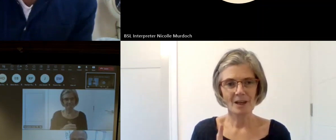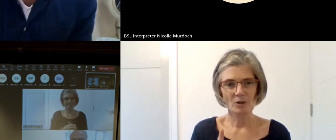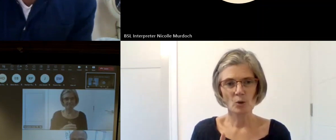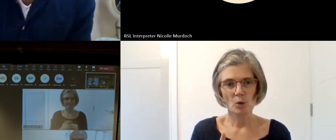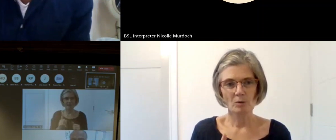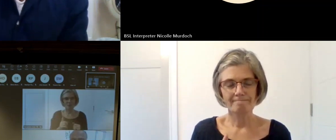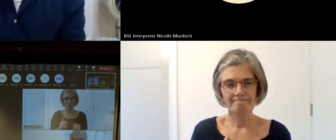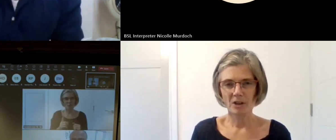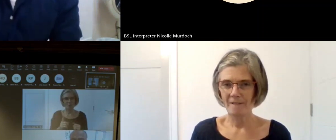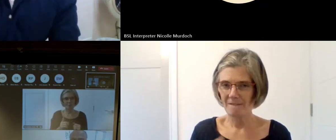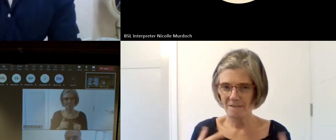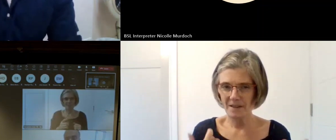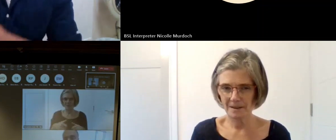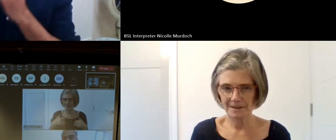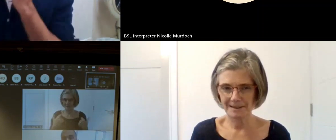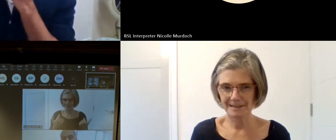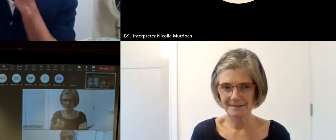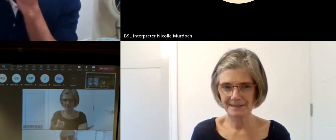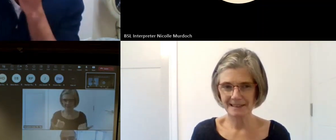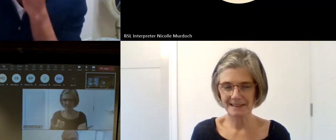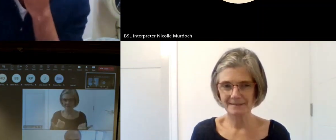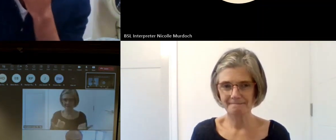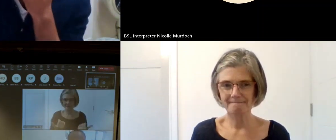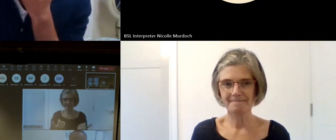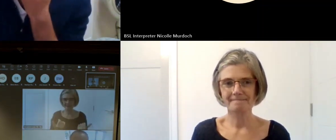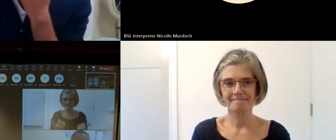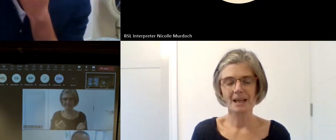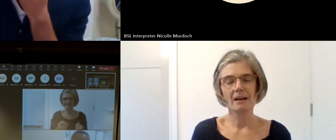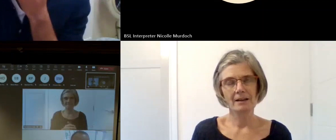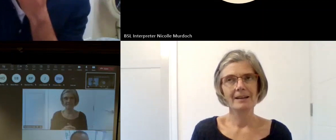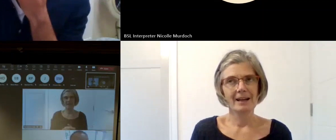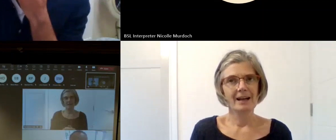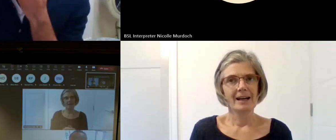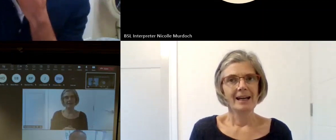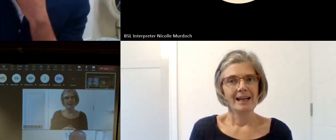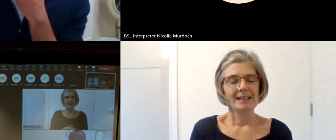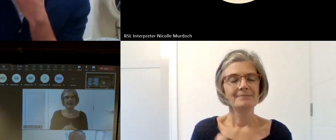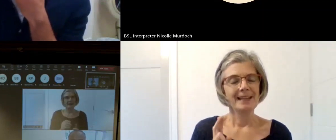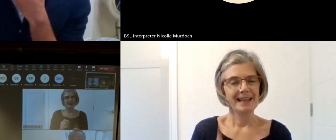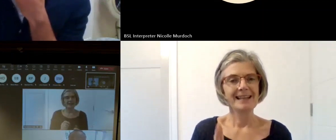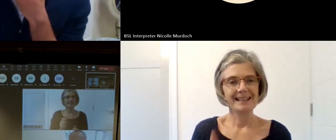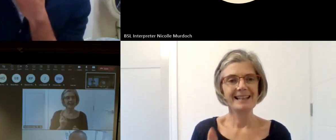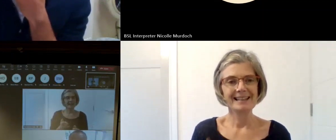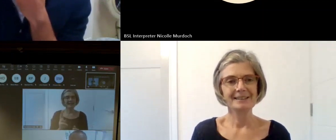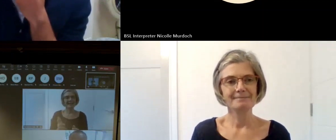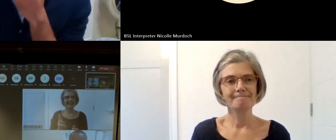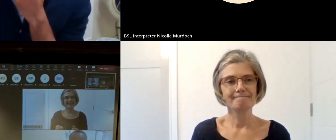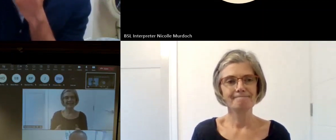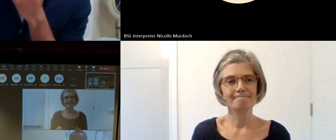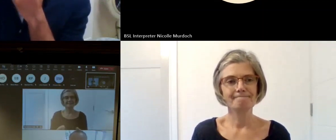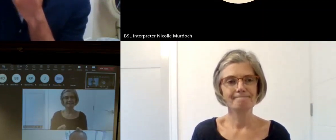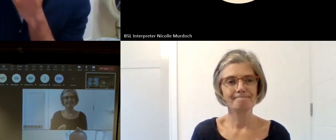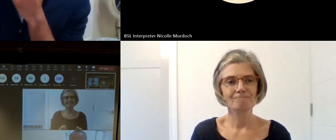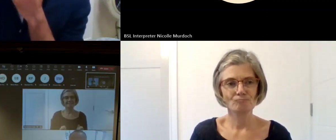my workshop like oh to go again yeah I talked about this a lot like um there's some there's